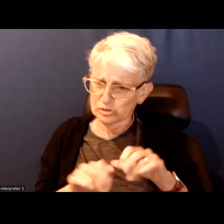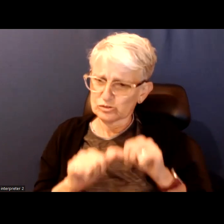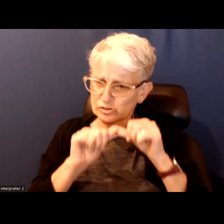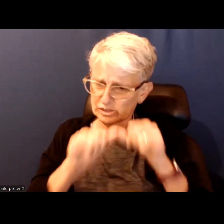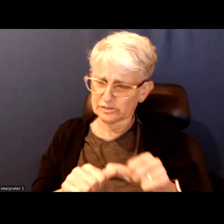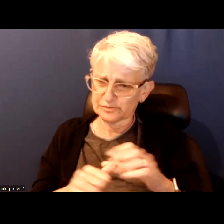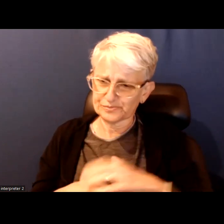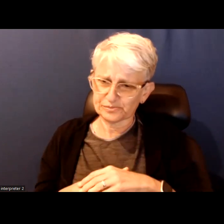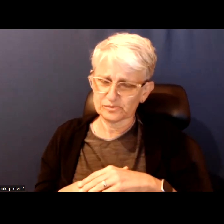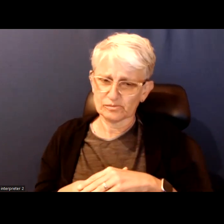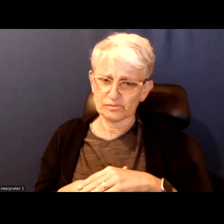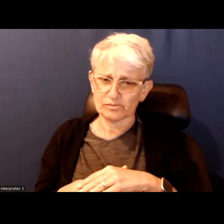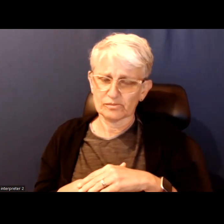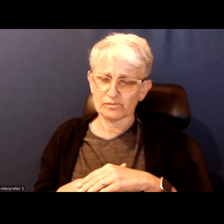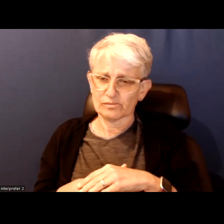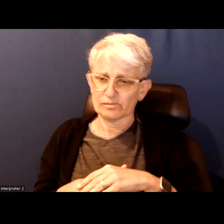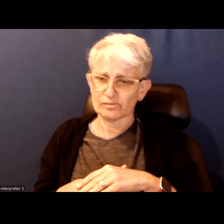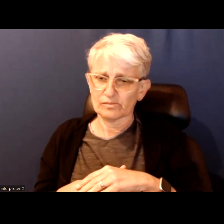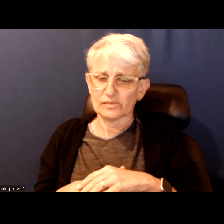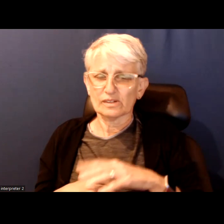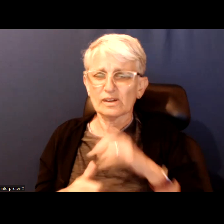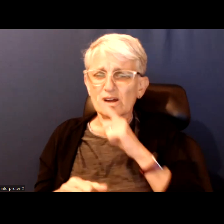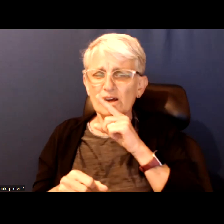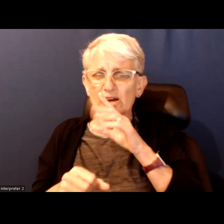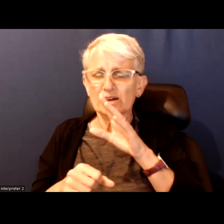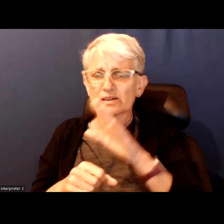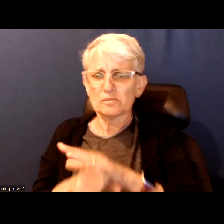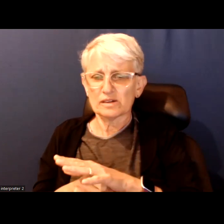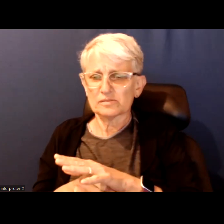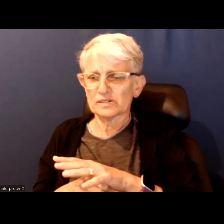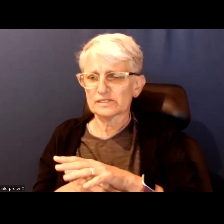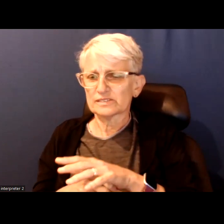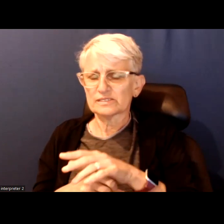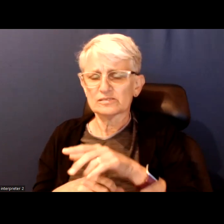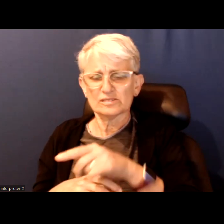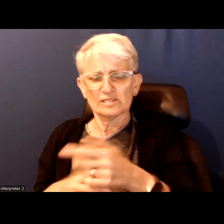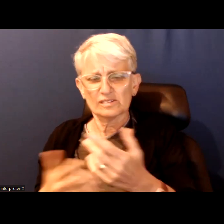The commitments that were made by the city in this plan include things related to returning